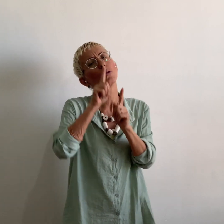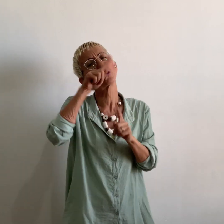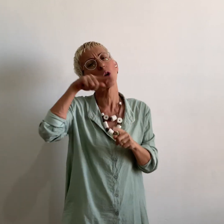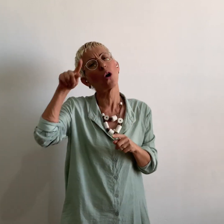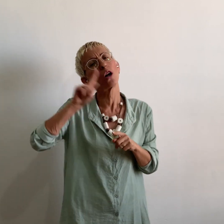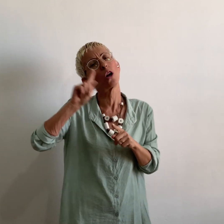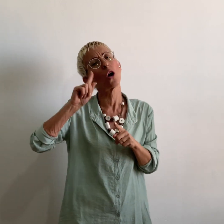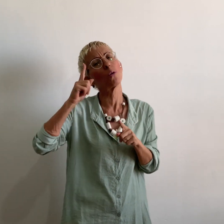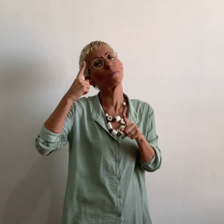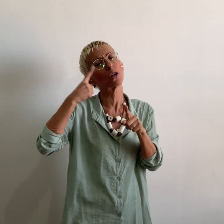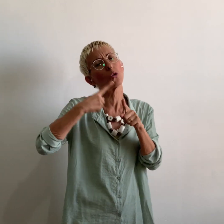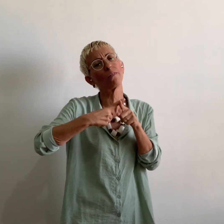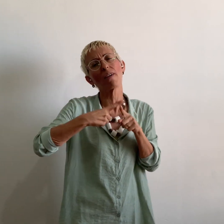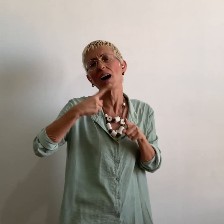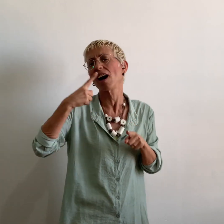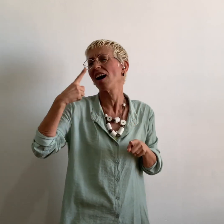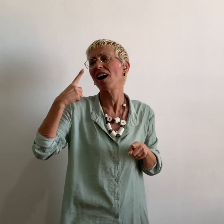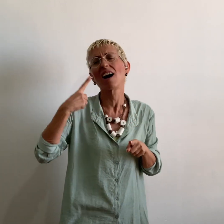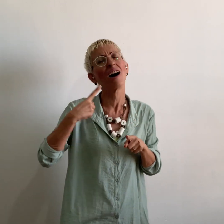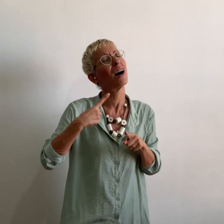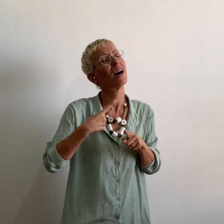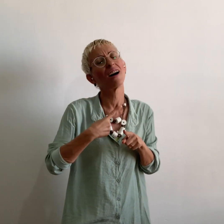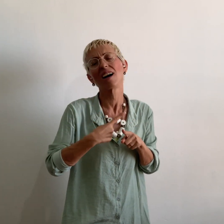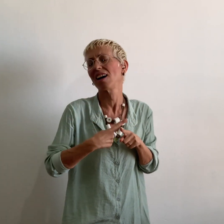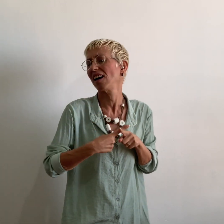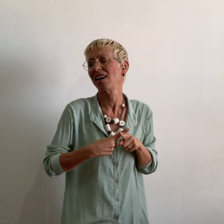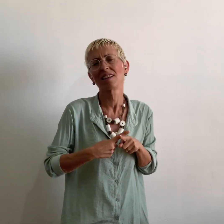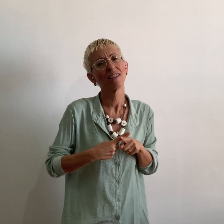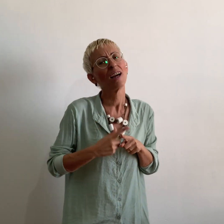Like an un-tuned note